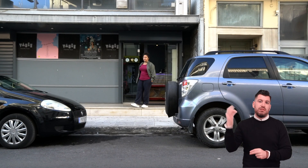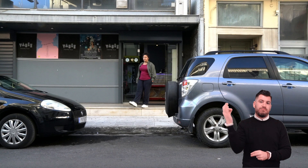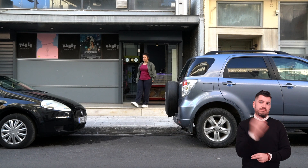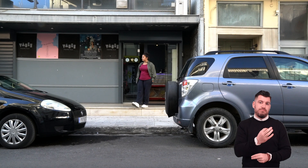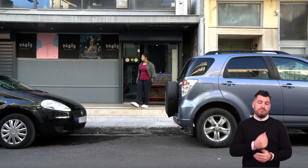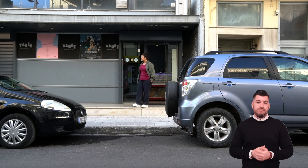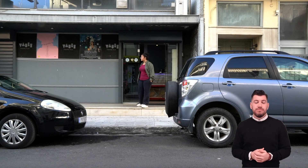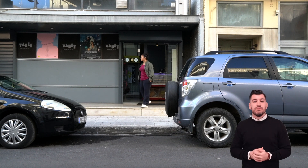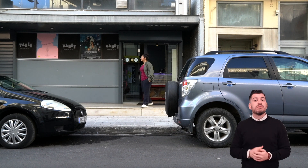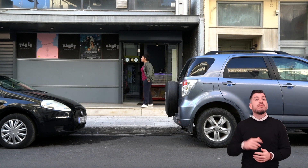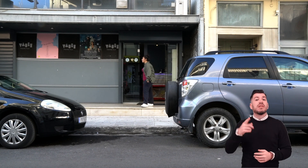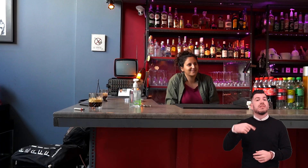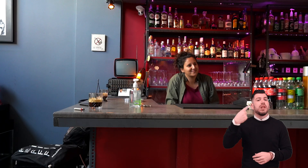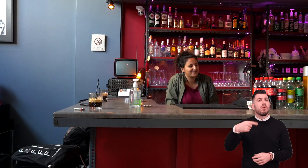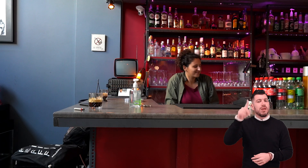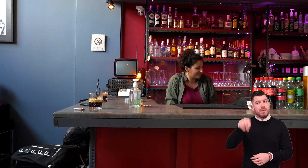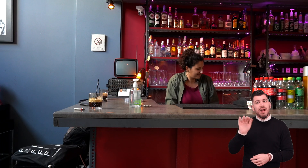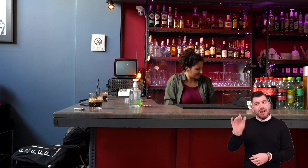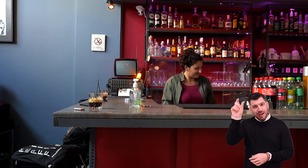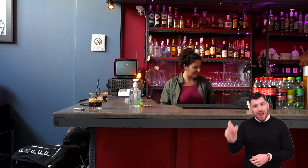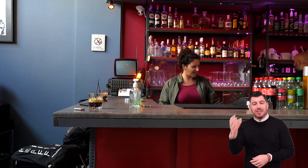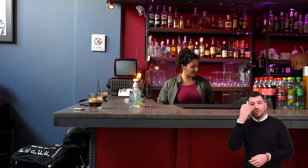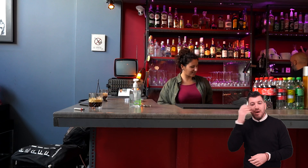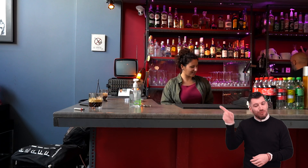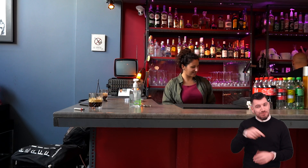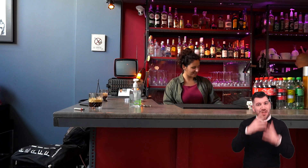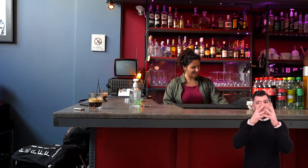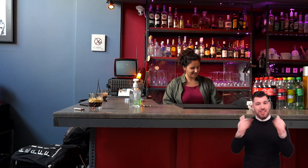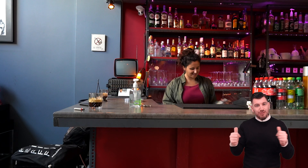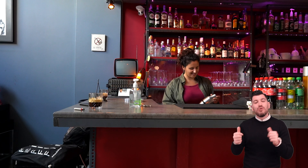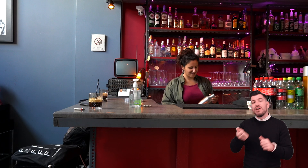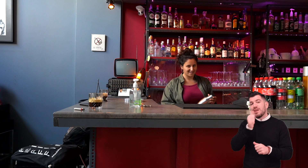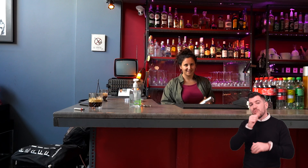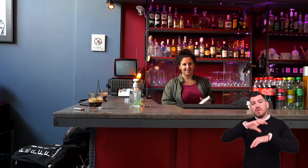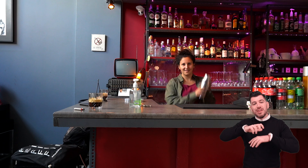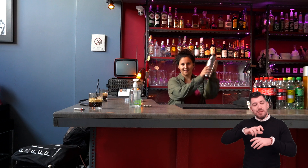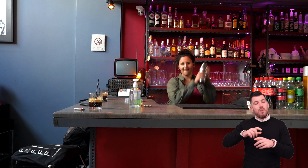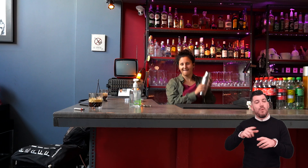Angeliki: The next day, I invited Panos to the theater again to have a smoothie and get to know each other.